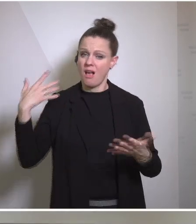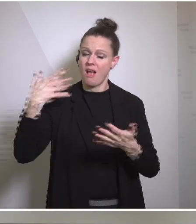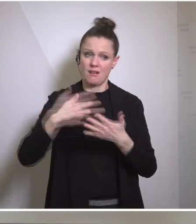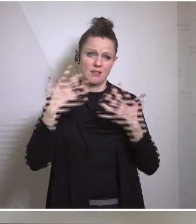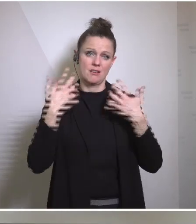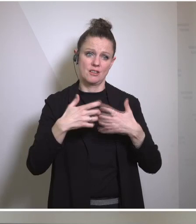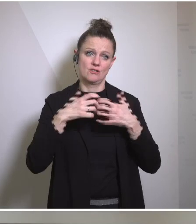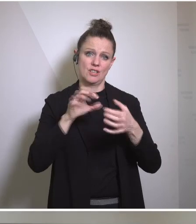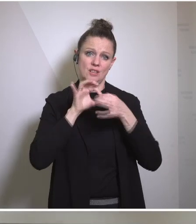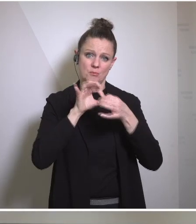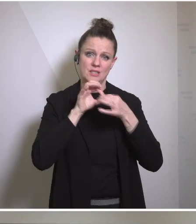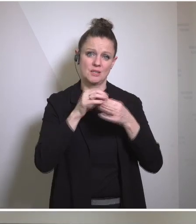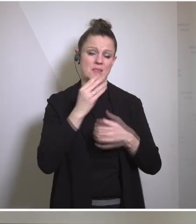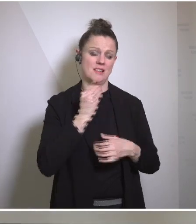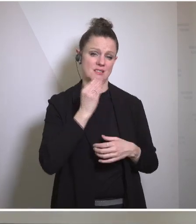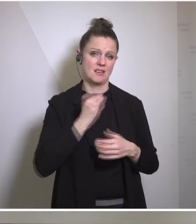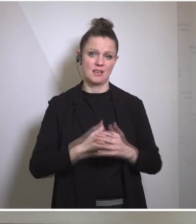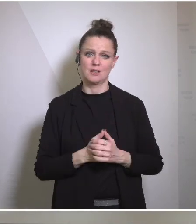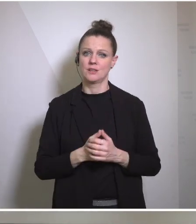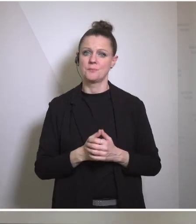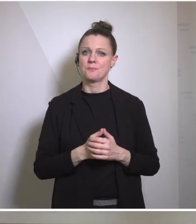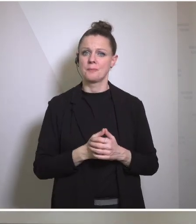As he said - and I'm sure you've heard him say - he's worked with every Israeli Prime Minister